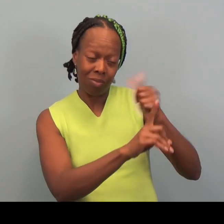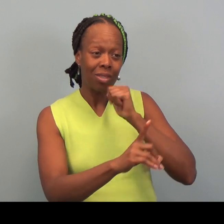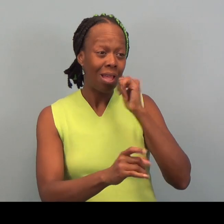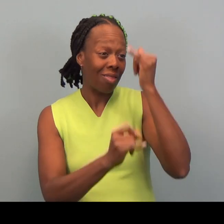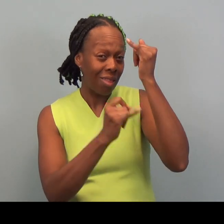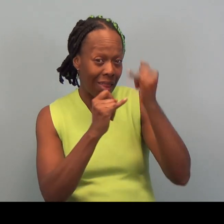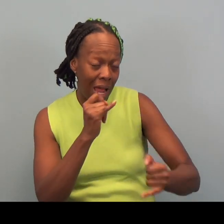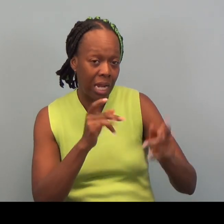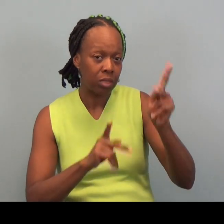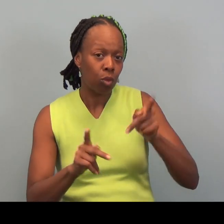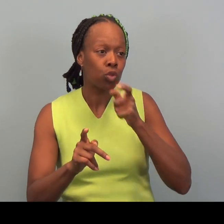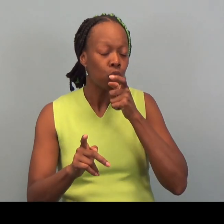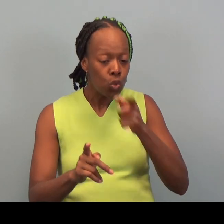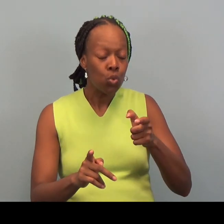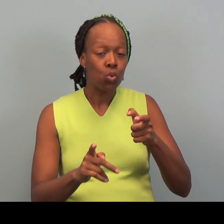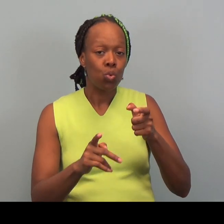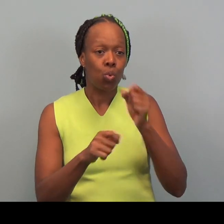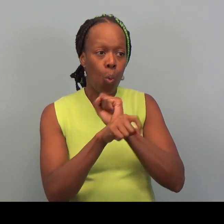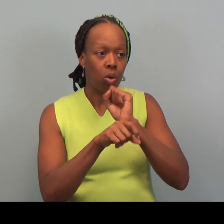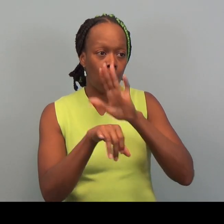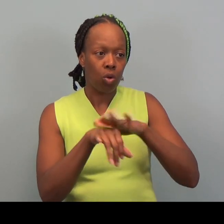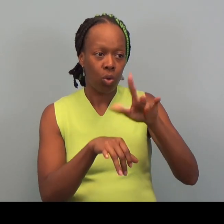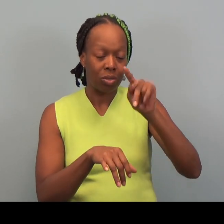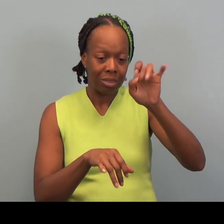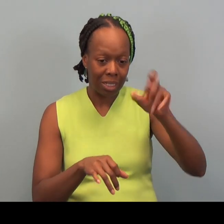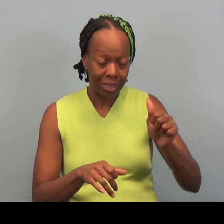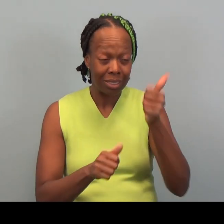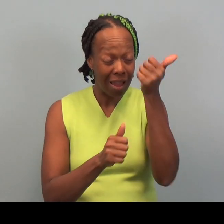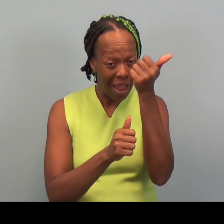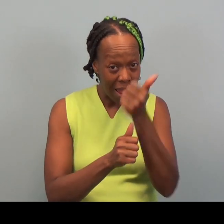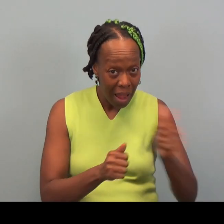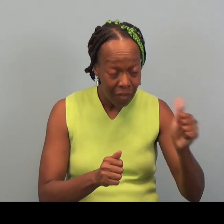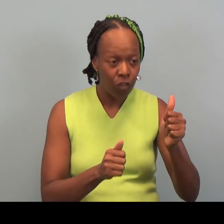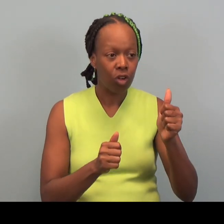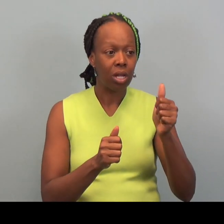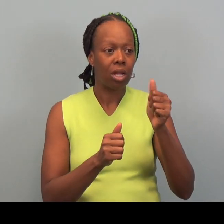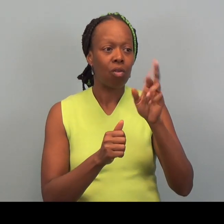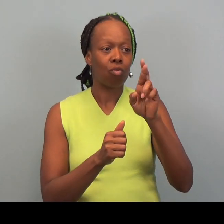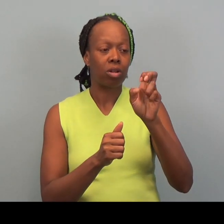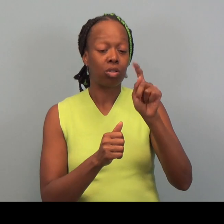Every tax return that we do here at the tax site is reviewed by a second volunteer